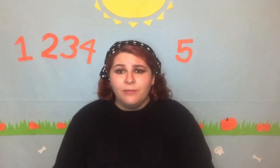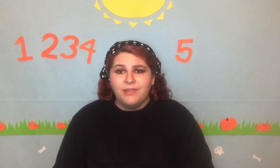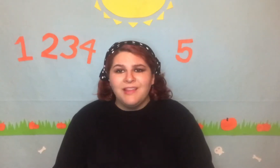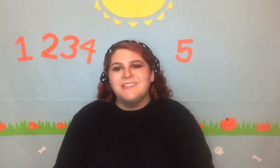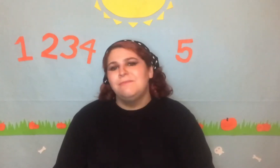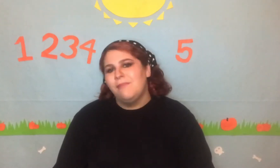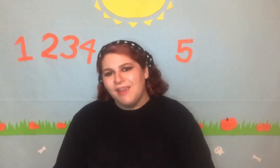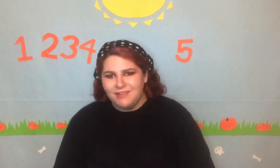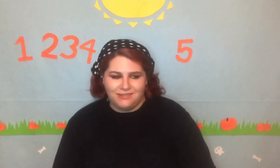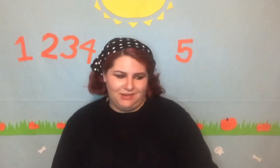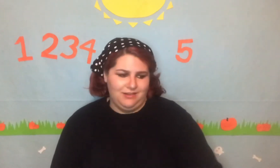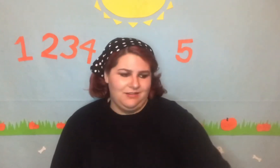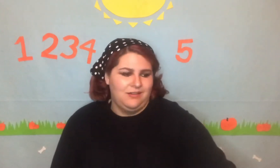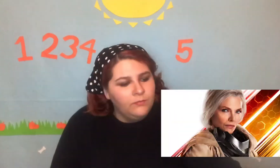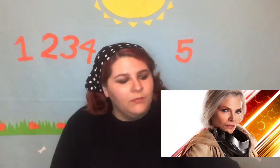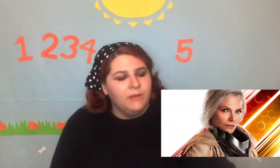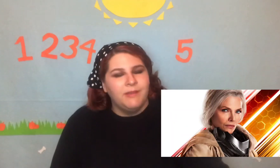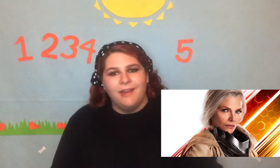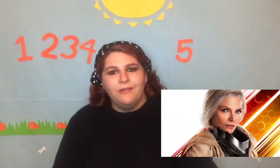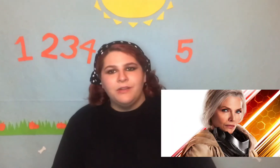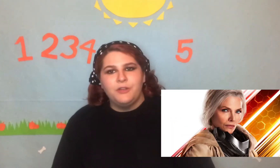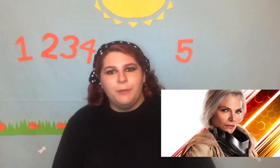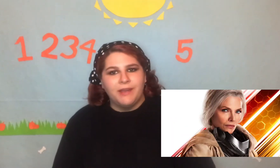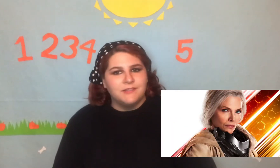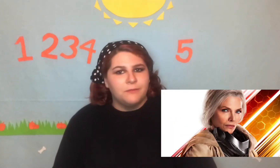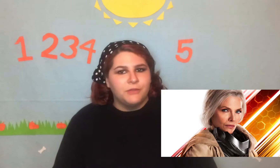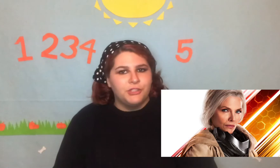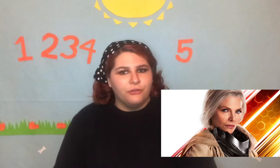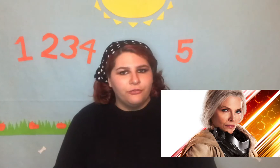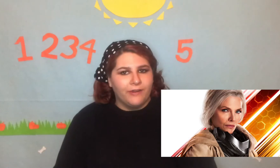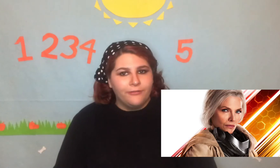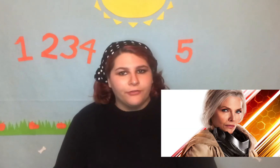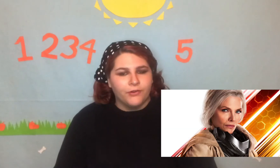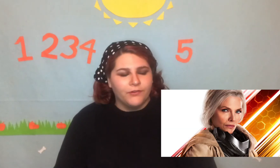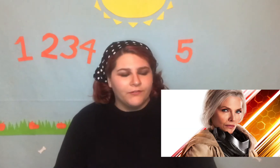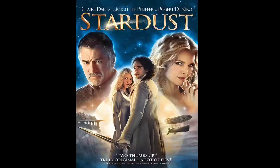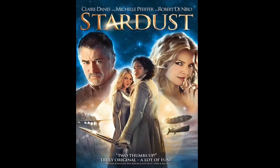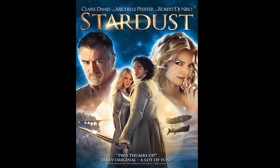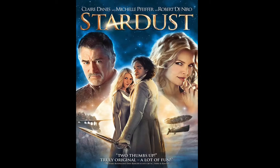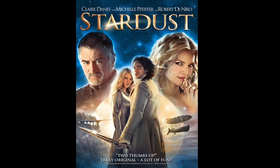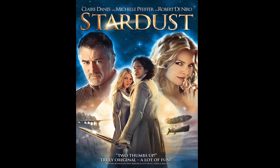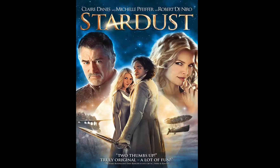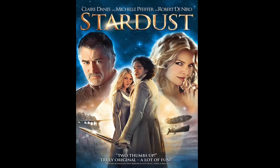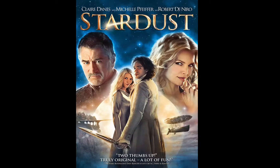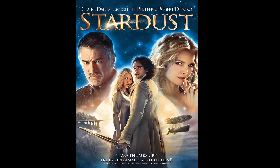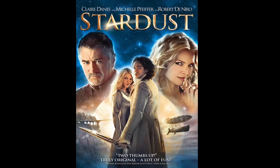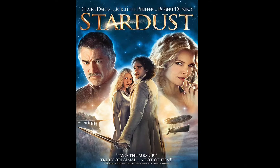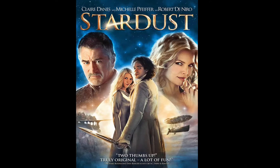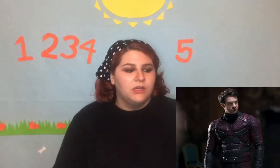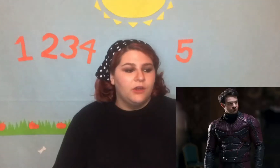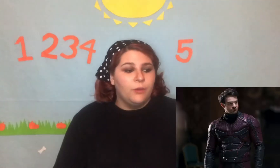That's amazing. I mean how can you pass up Michelle Pfeiffer? I love Stardust. Oh and